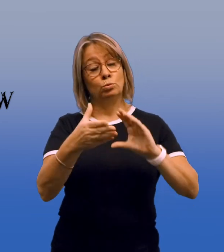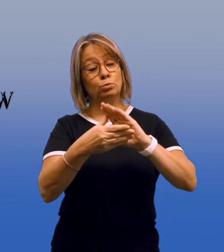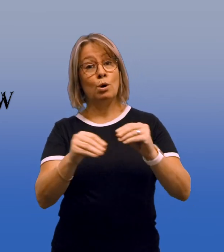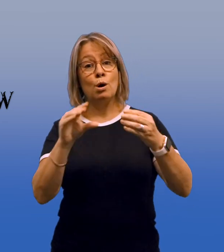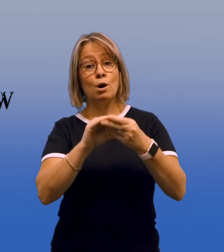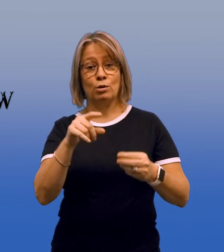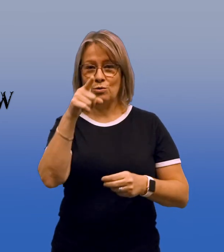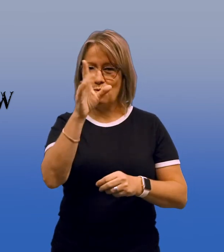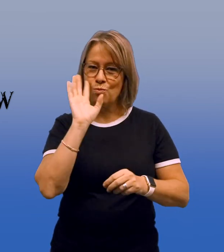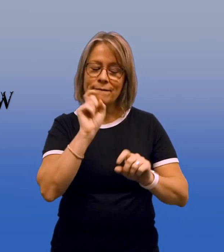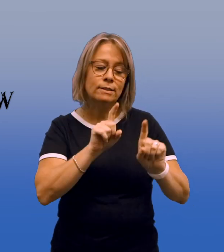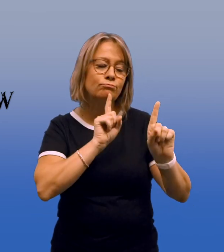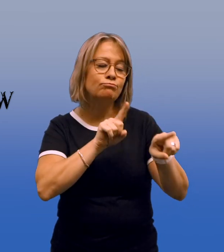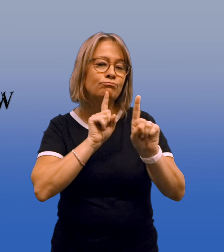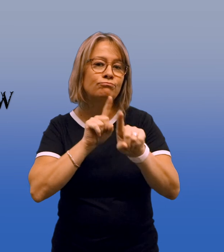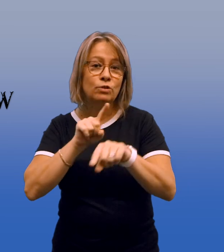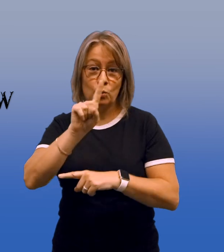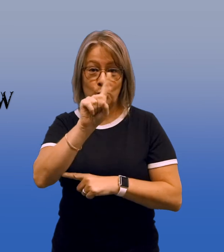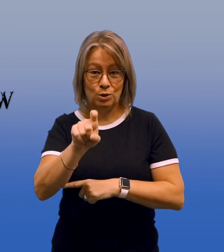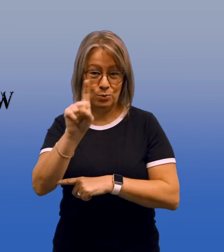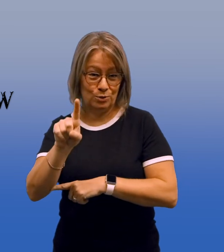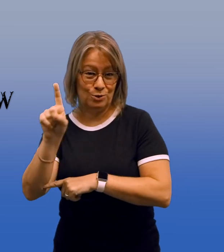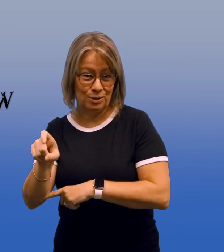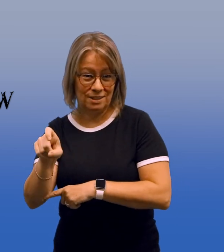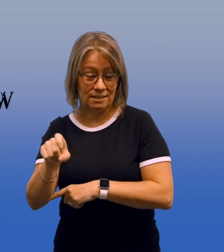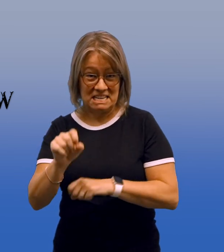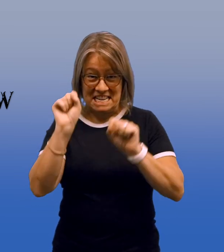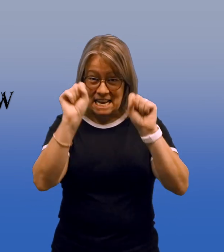In your story you are going to answer some of those questions.